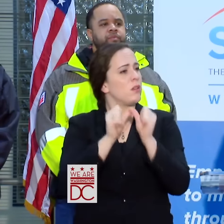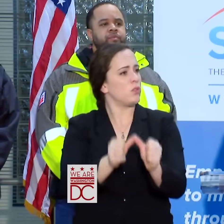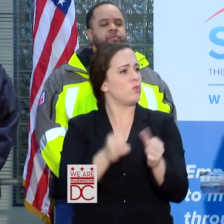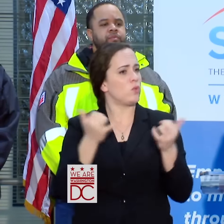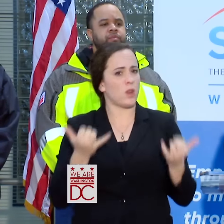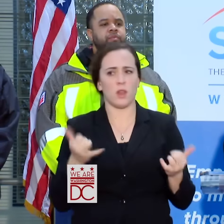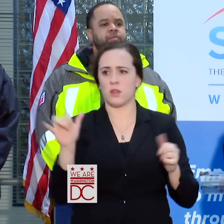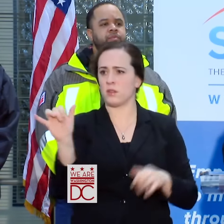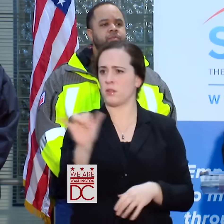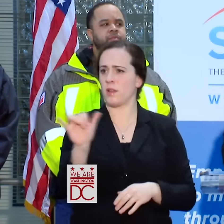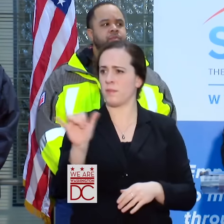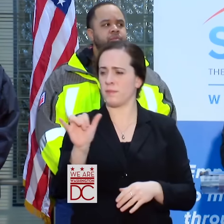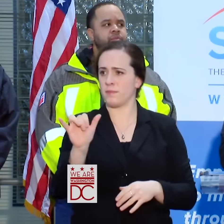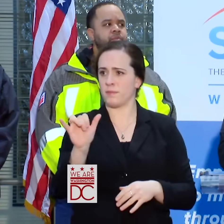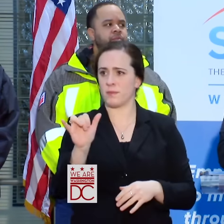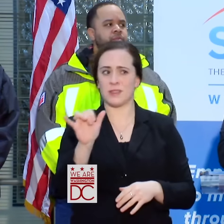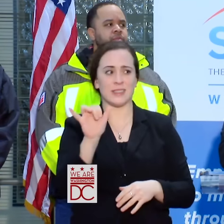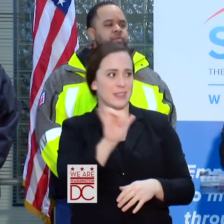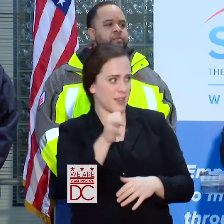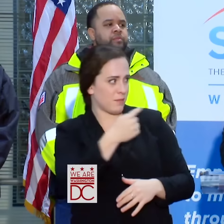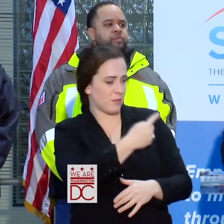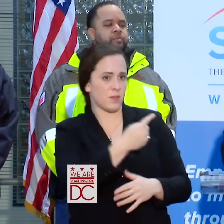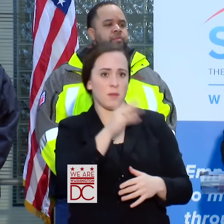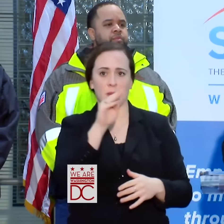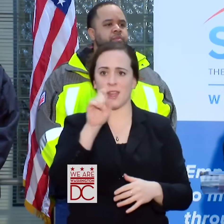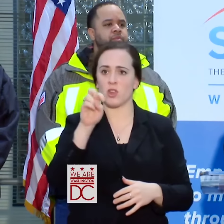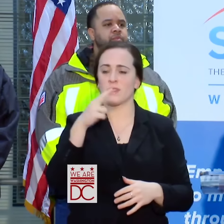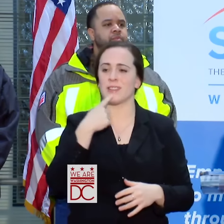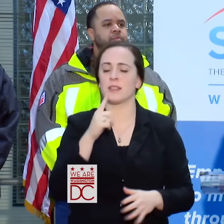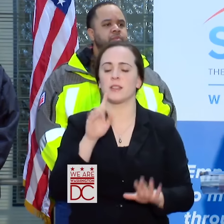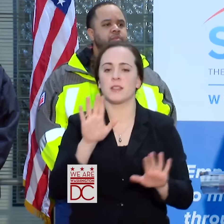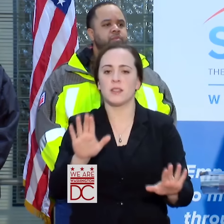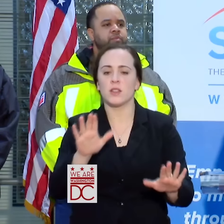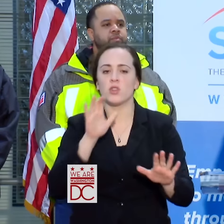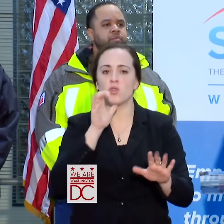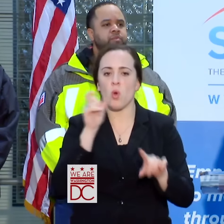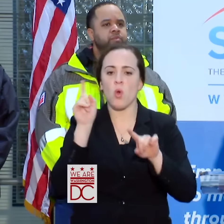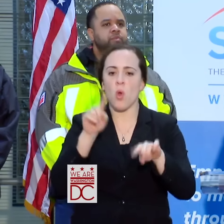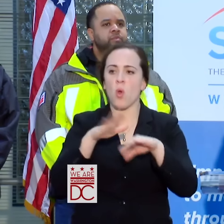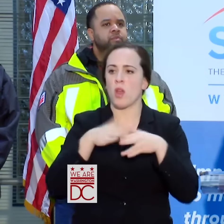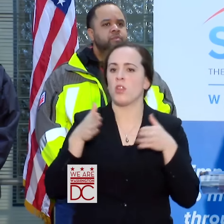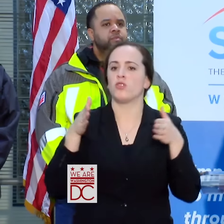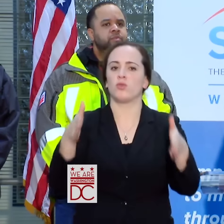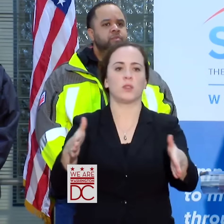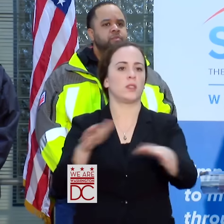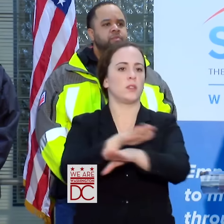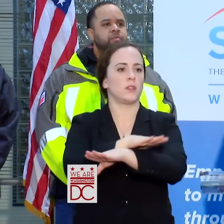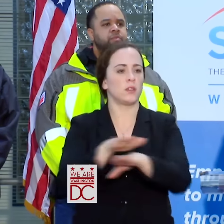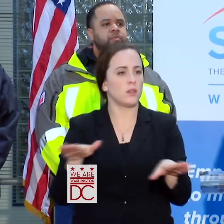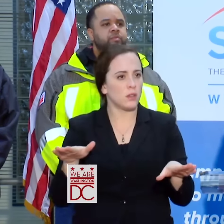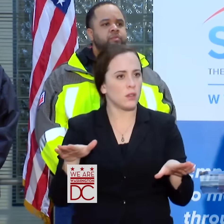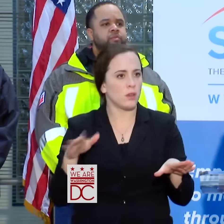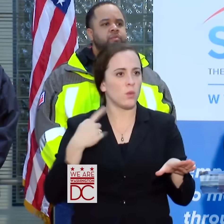SO AGAIN, TO ECHO THE MAYOR, WE NEED FOLKS TO STAY OFF THE STREETS SO THAT WE CAN CONTINUE TO DO THAT EMERGENT PHASE AND